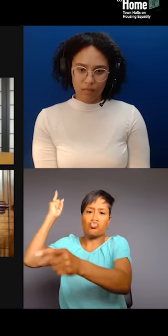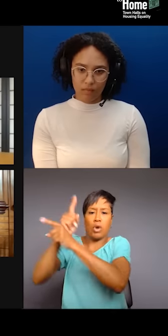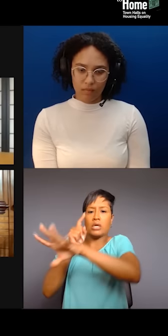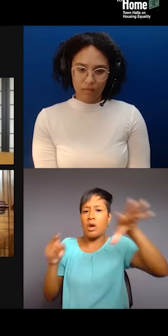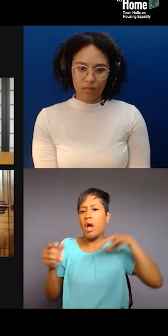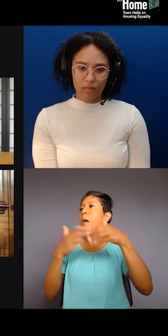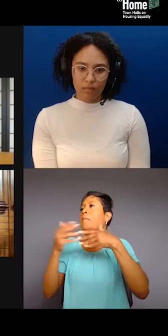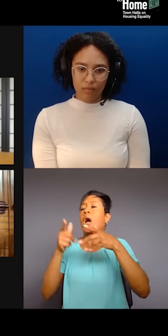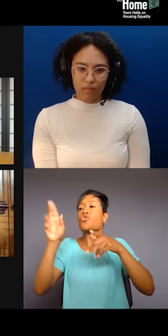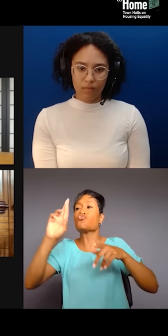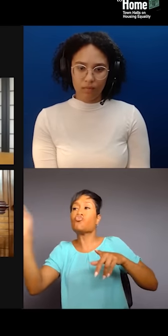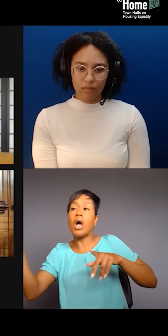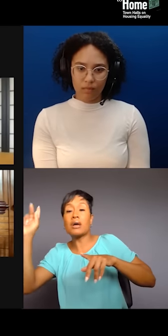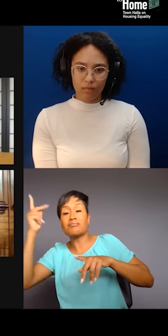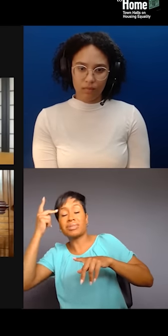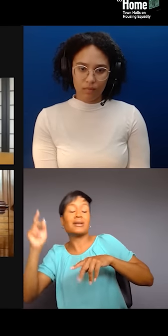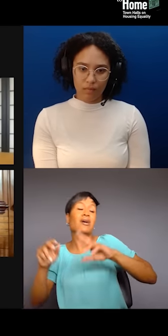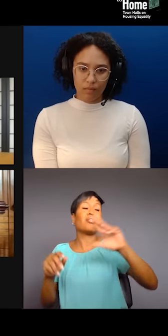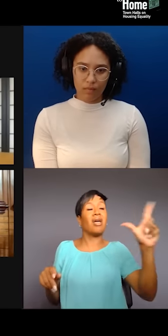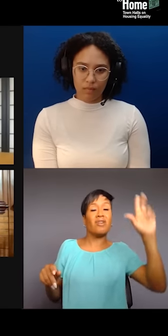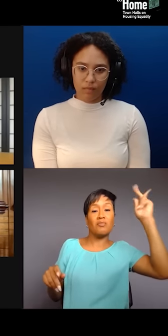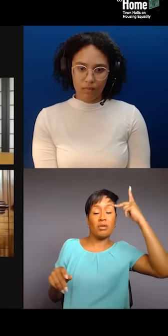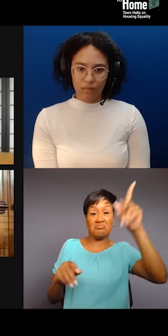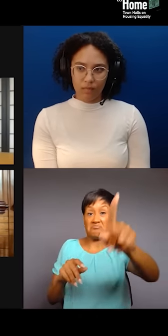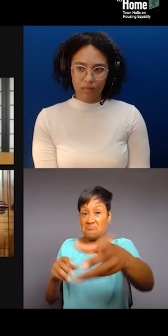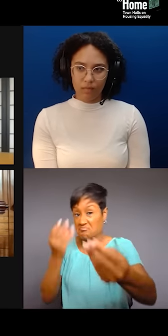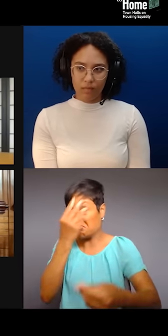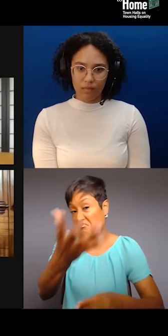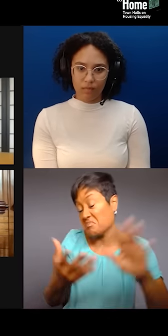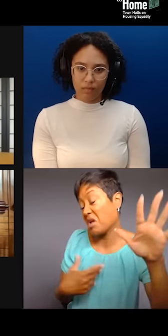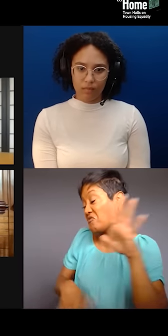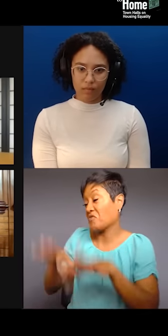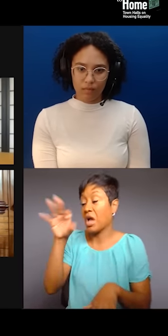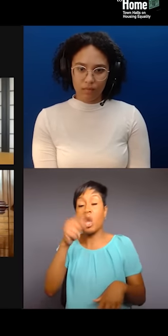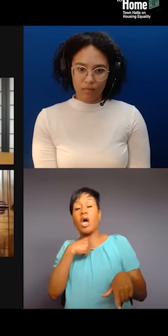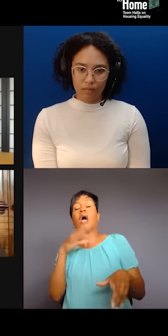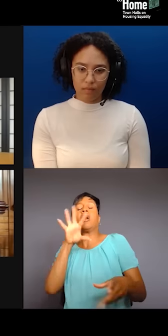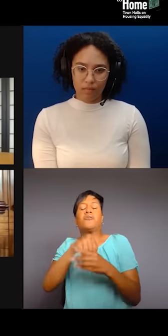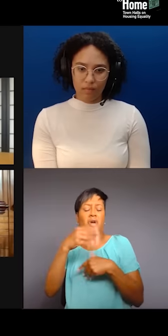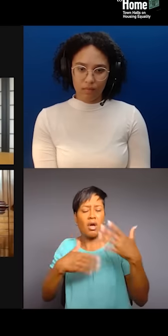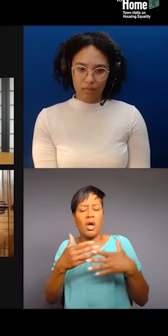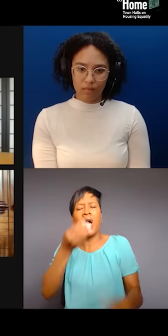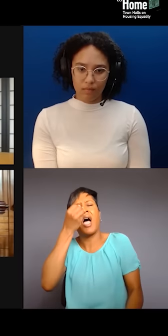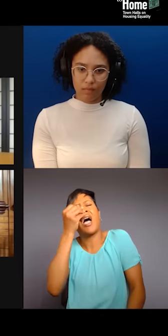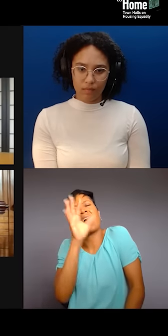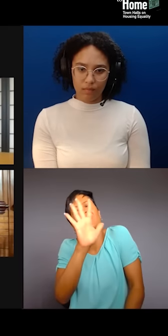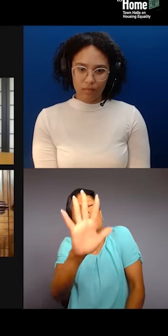what I found in doing this work, right? I don't care what your party is, what your color is or anything, just work with good people.